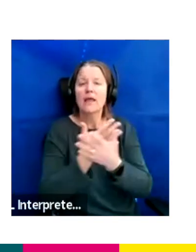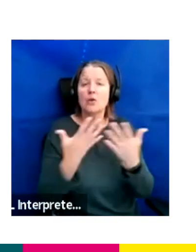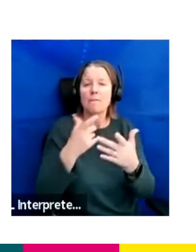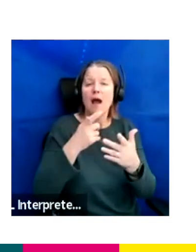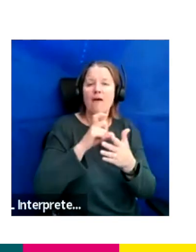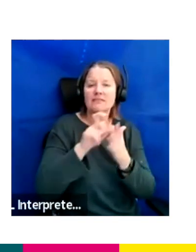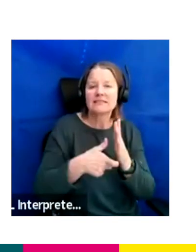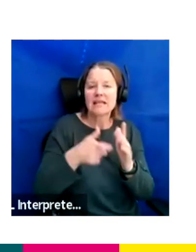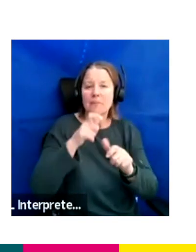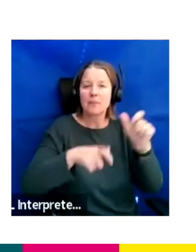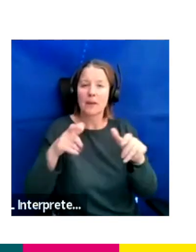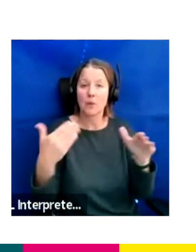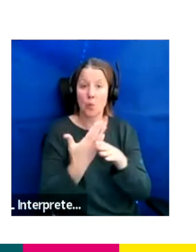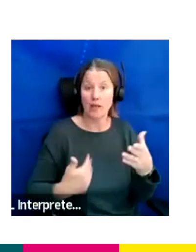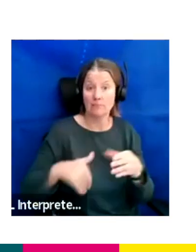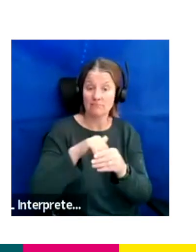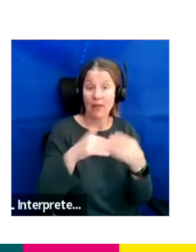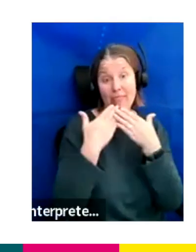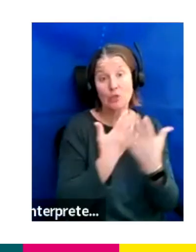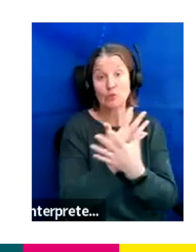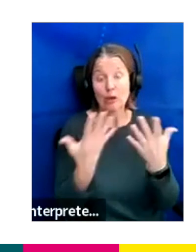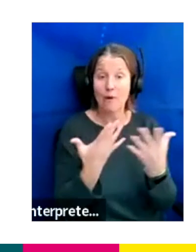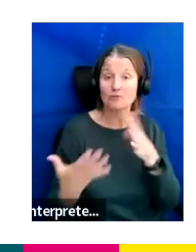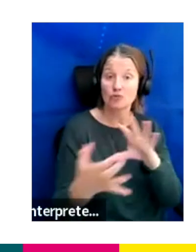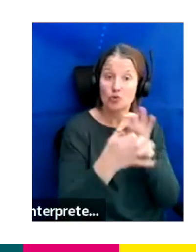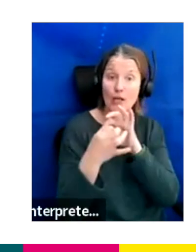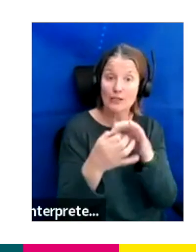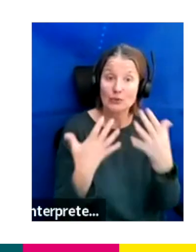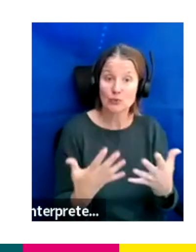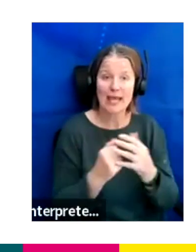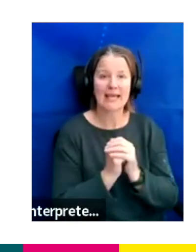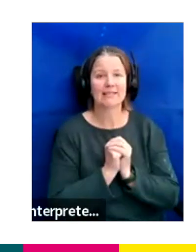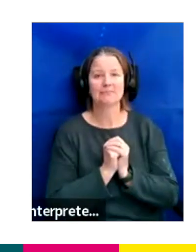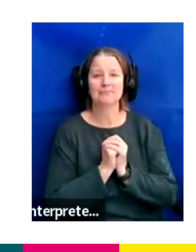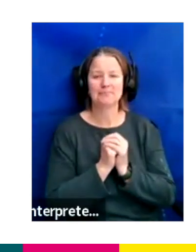So thank you so much for joining us all today. Thank you.